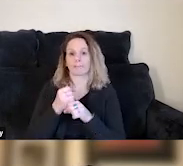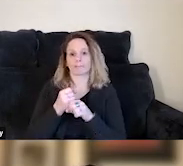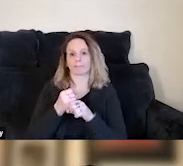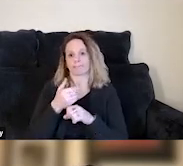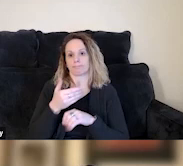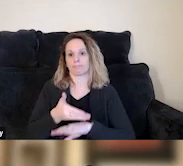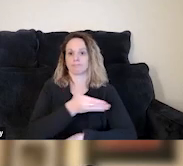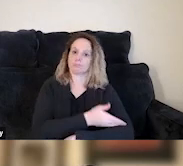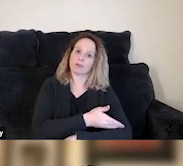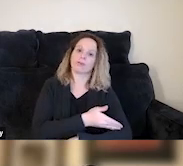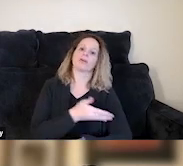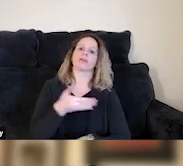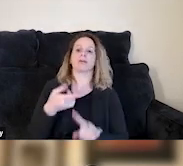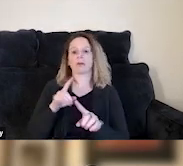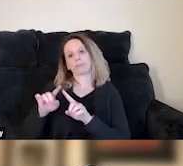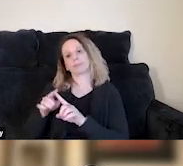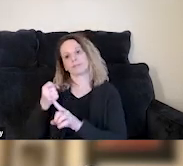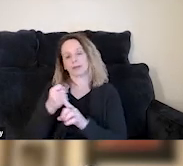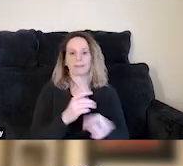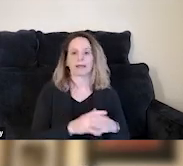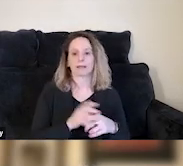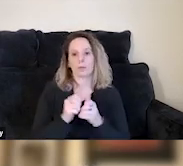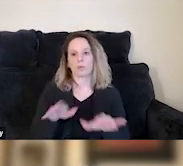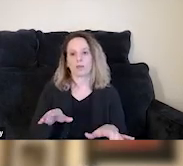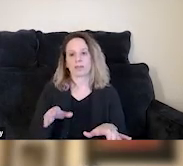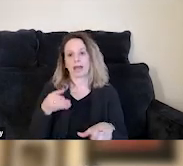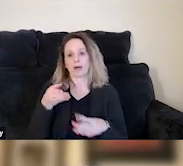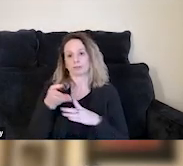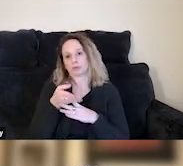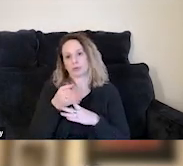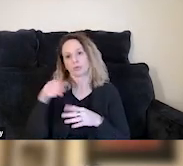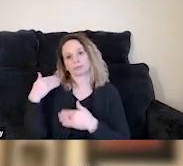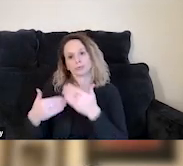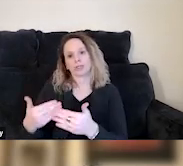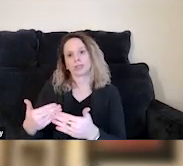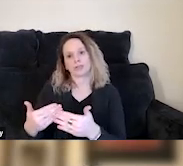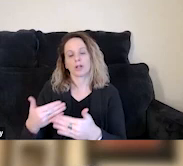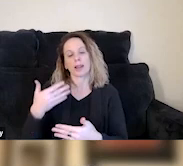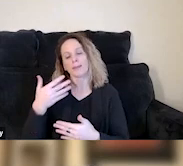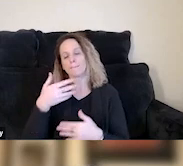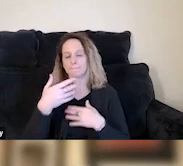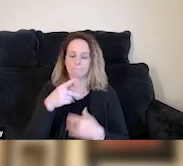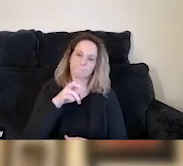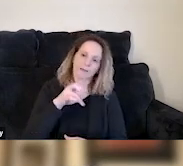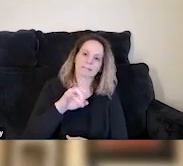through the commission of different acts, without going through traditional prosecutorial processes. In addition, we have a program